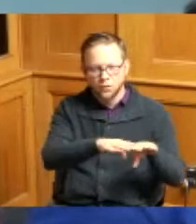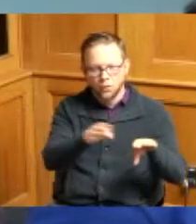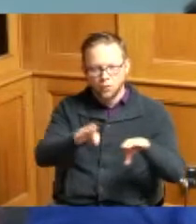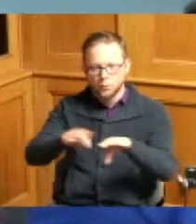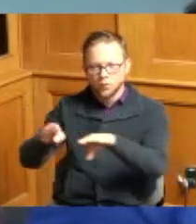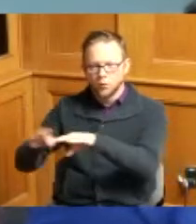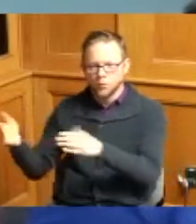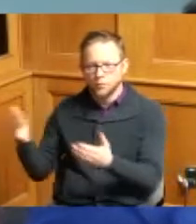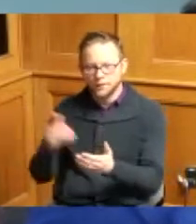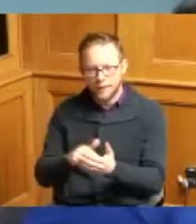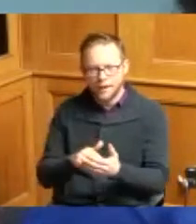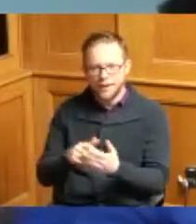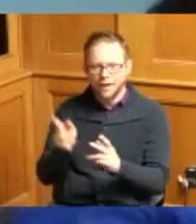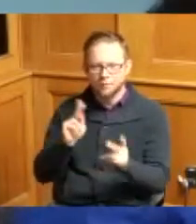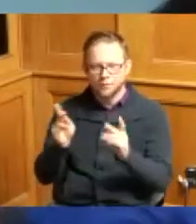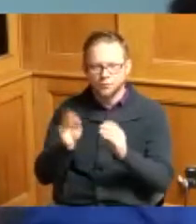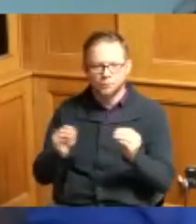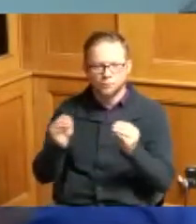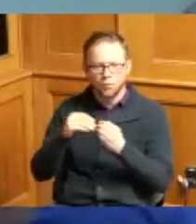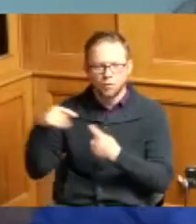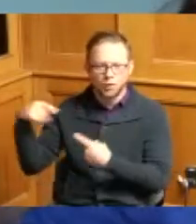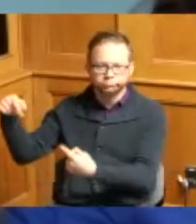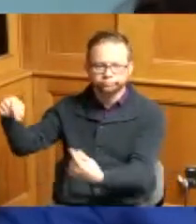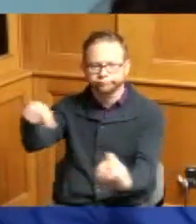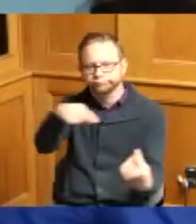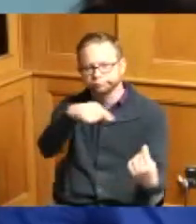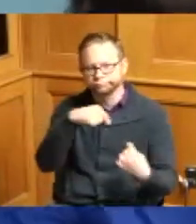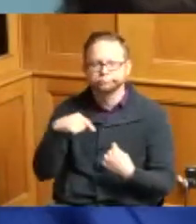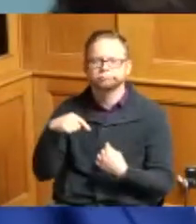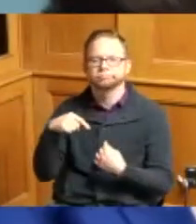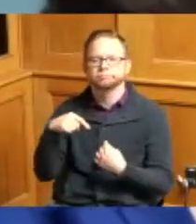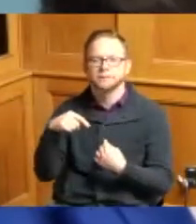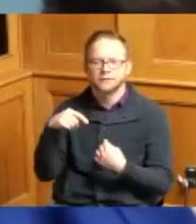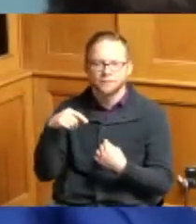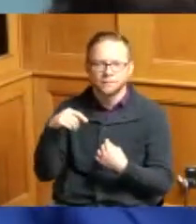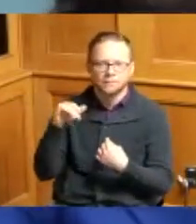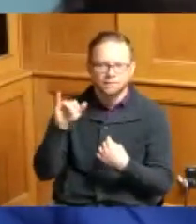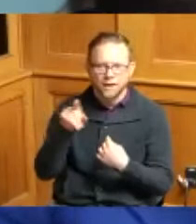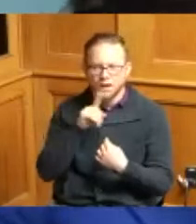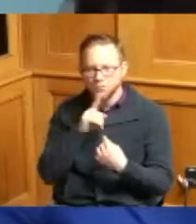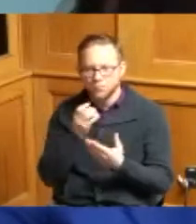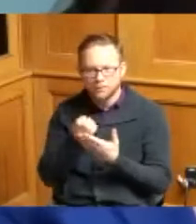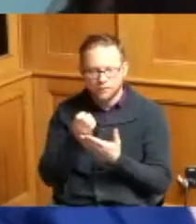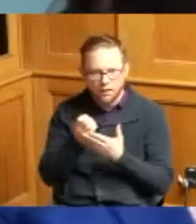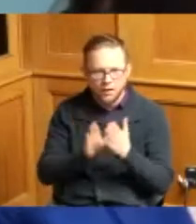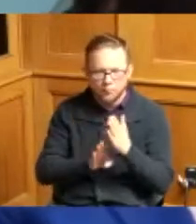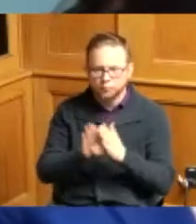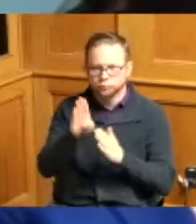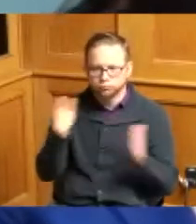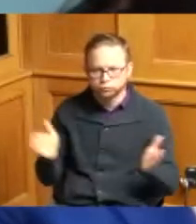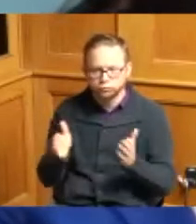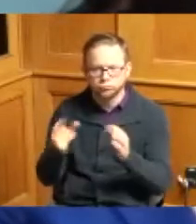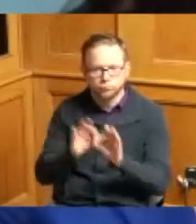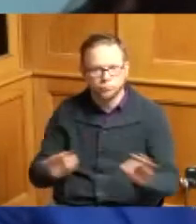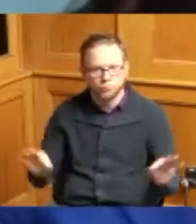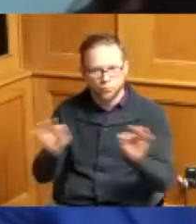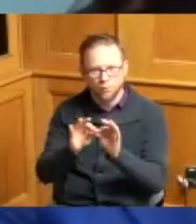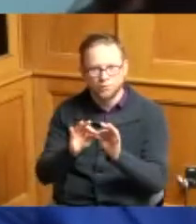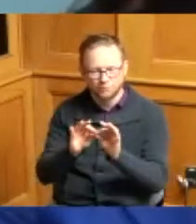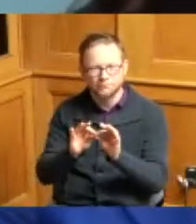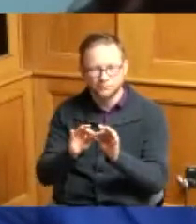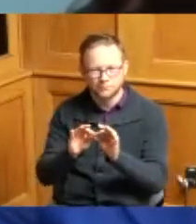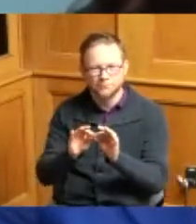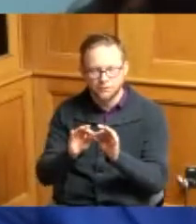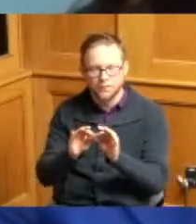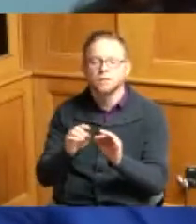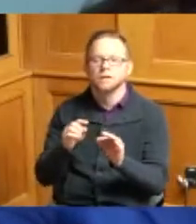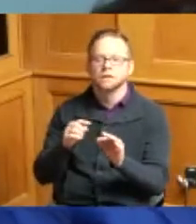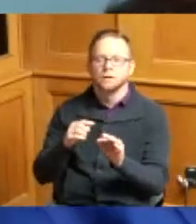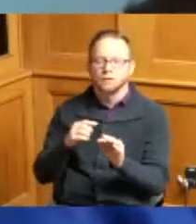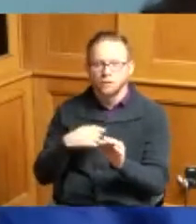tourism is economic driver and it is very important to our county was happy to also